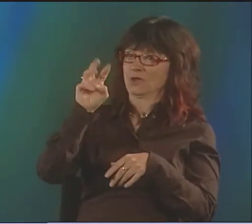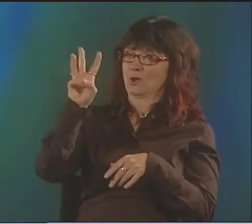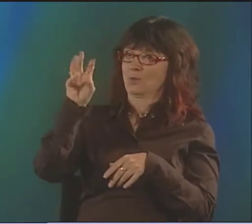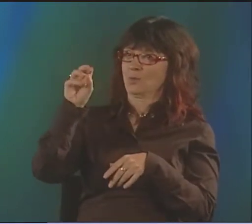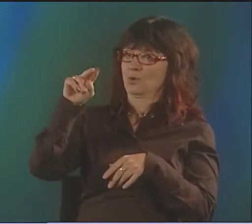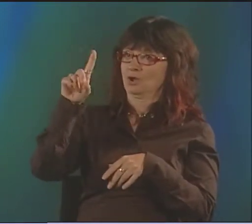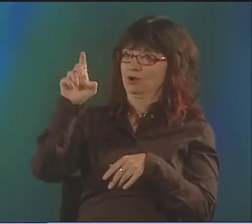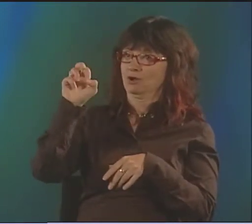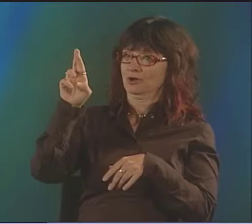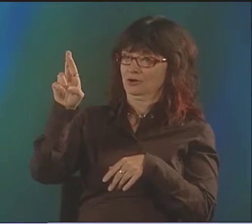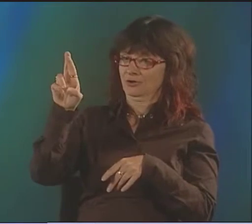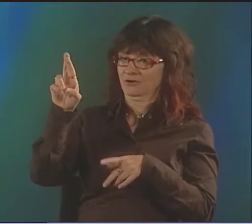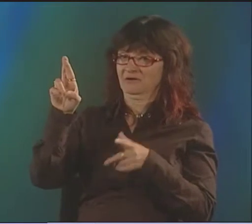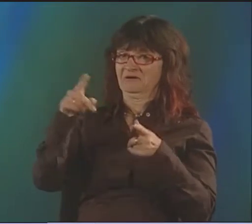KENNY WOULD SUGGEST SOMETHING.